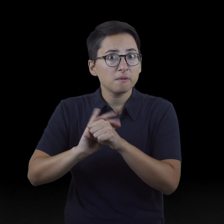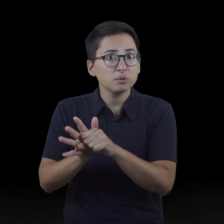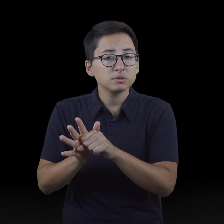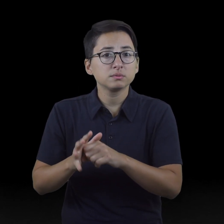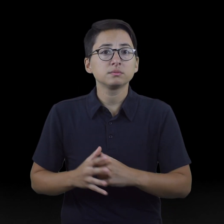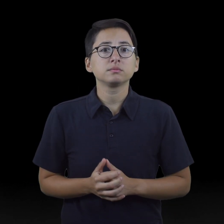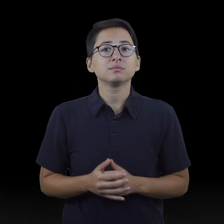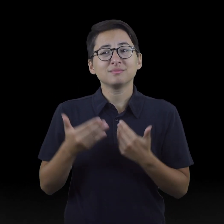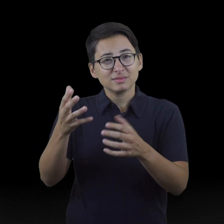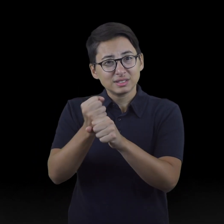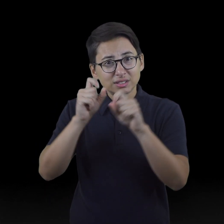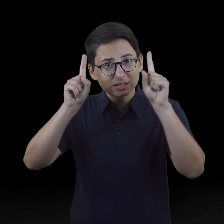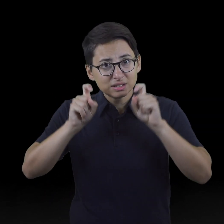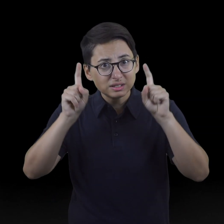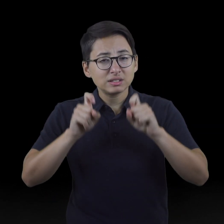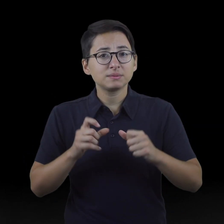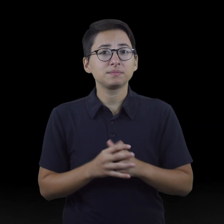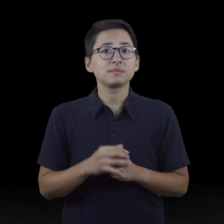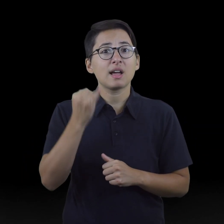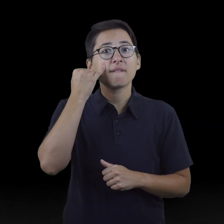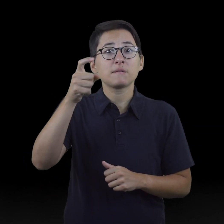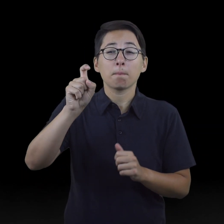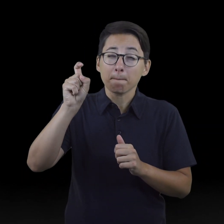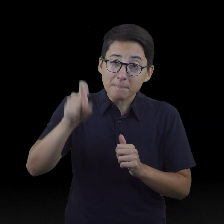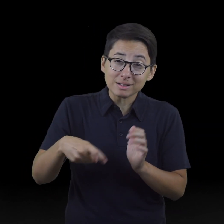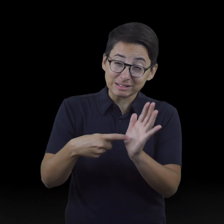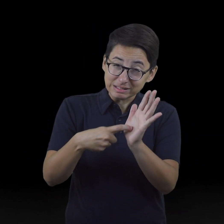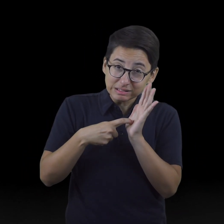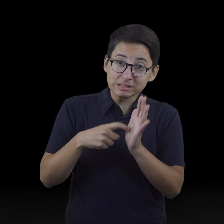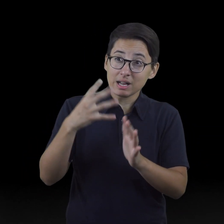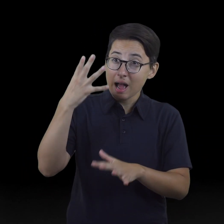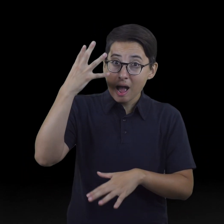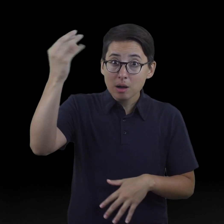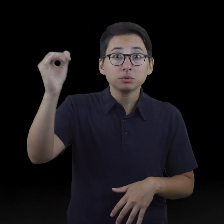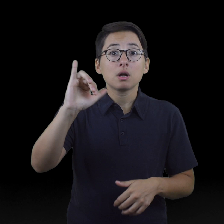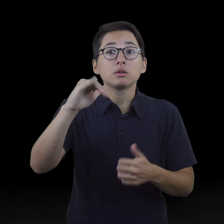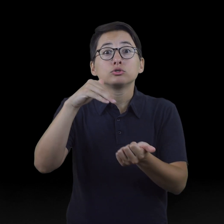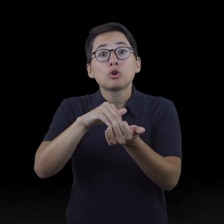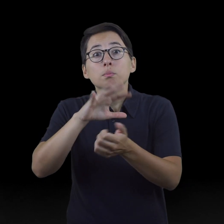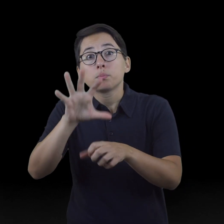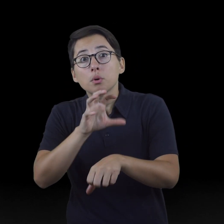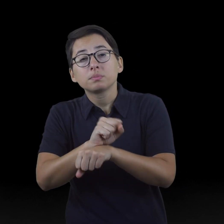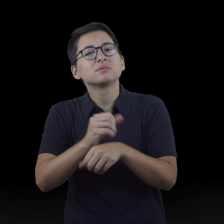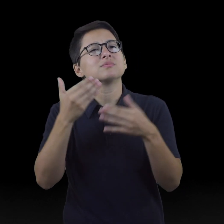Get tested. If you must go out (e.g., to go to a medical appointment), wear a mask.